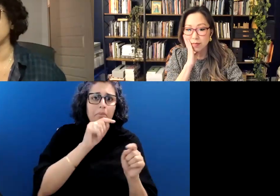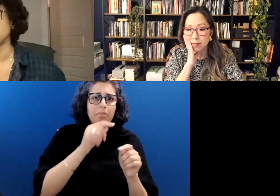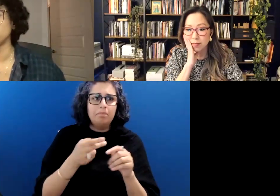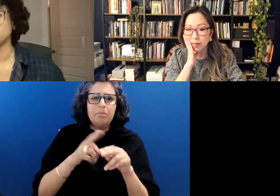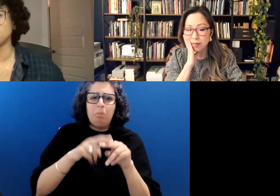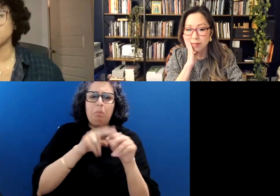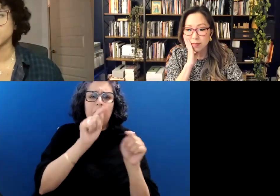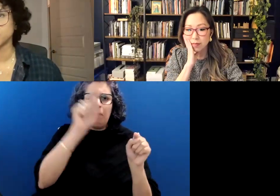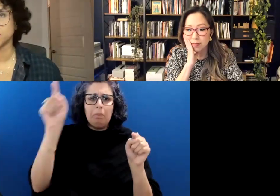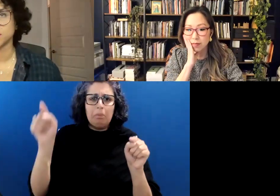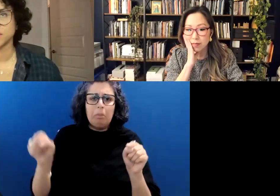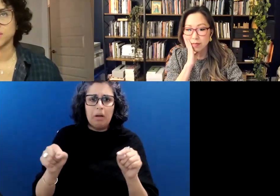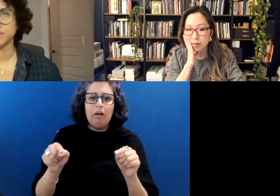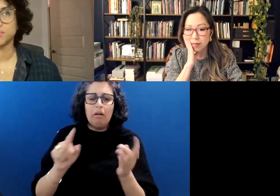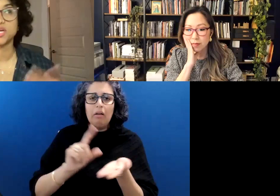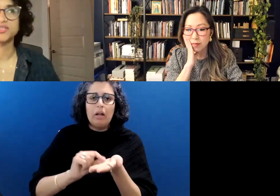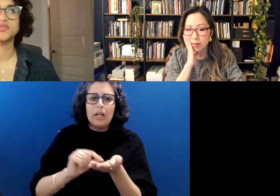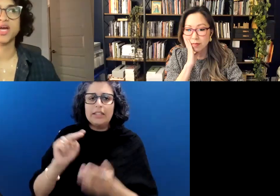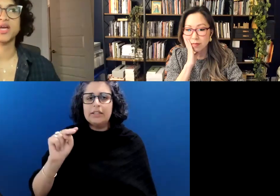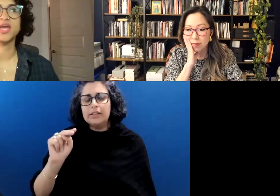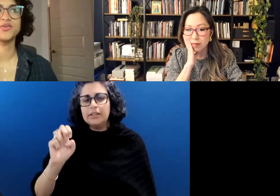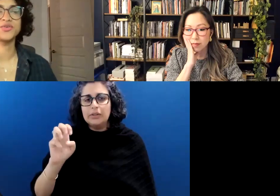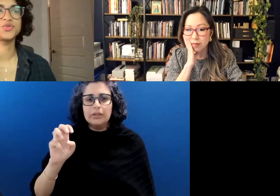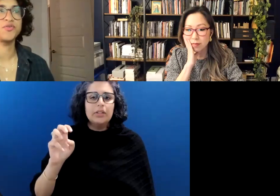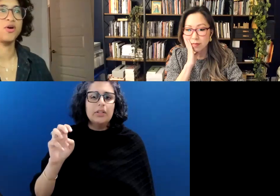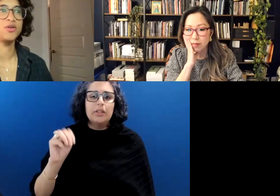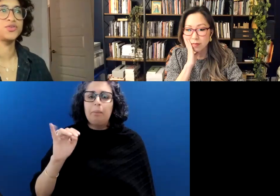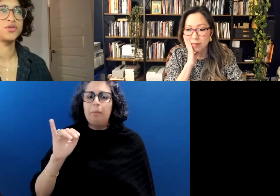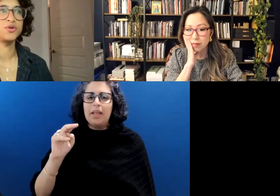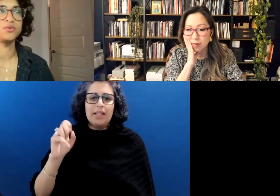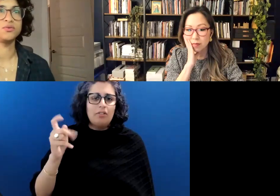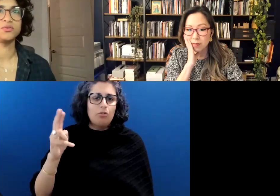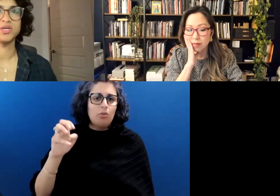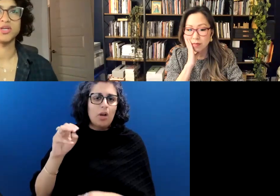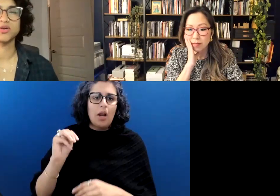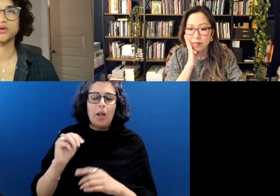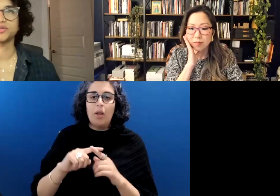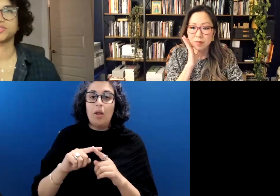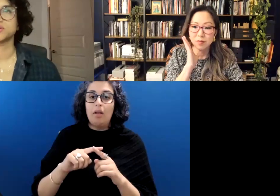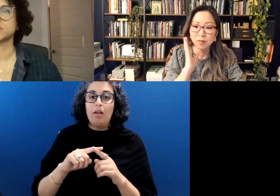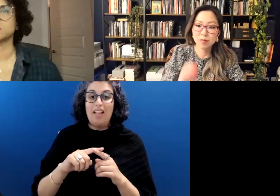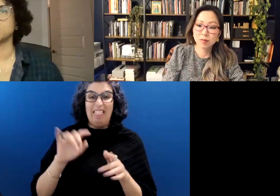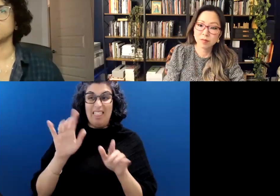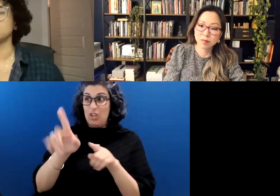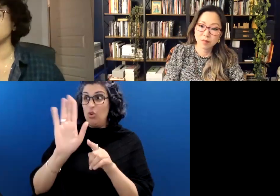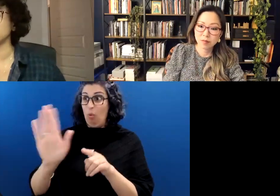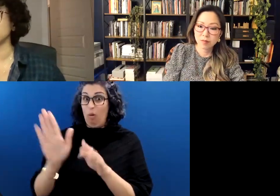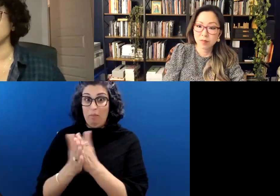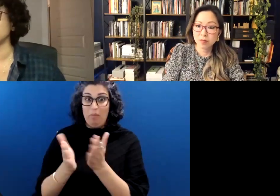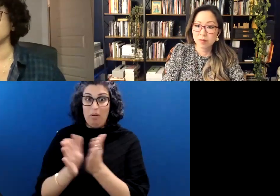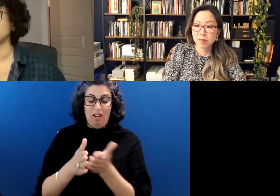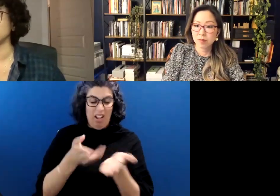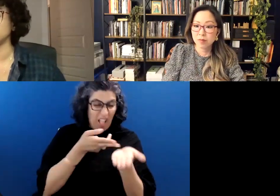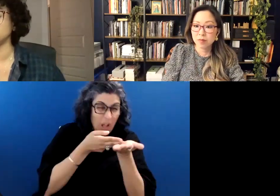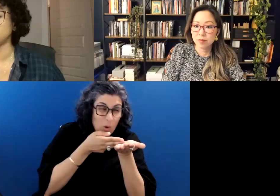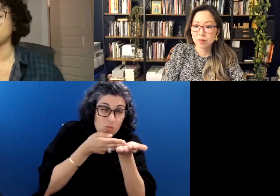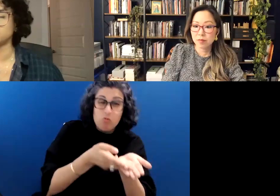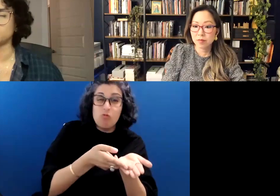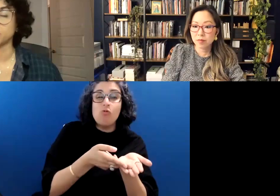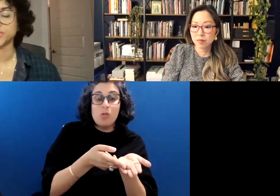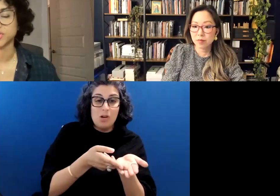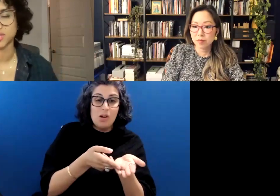like your book, because of that candor, also encourages us to think about the courage it